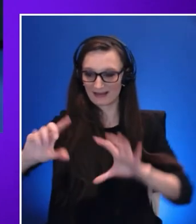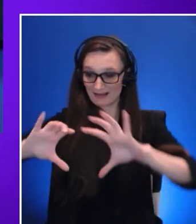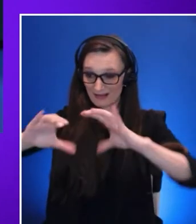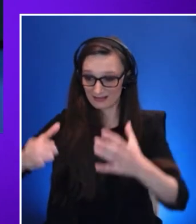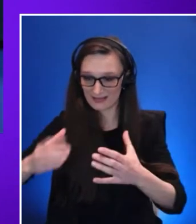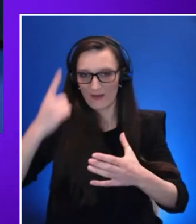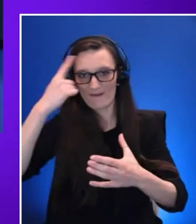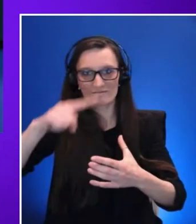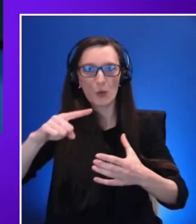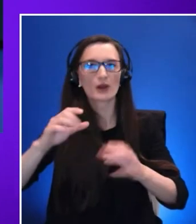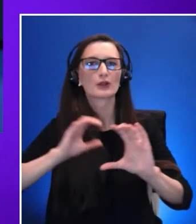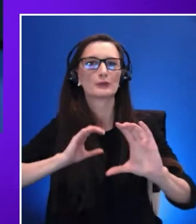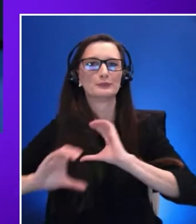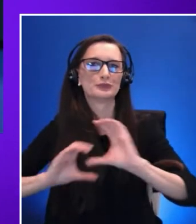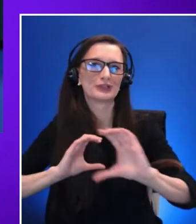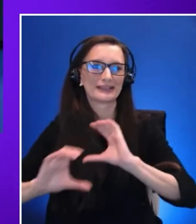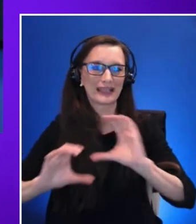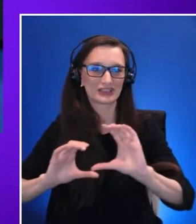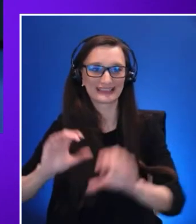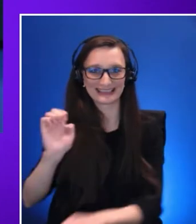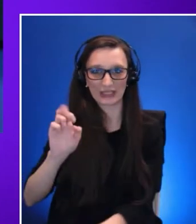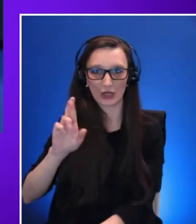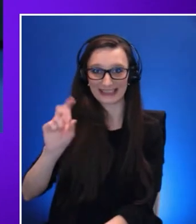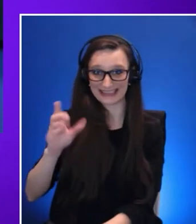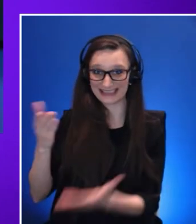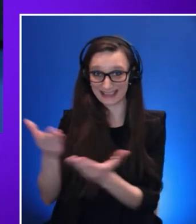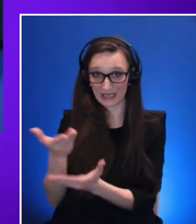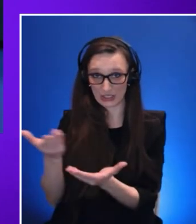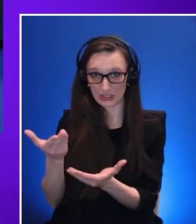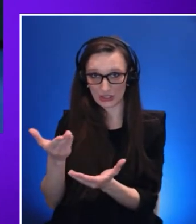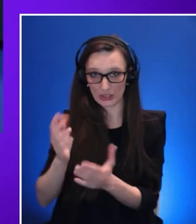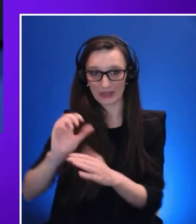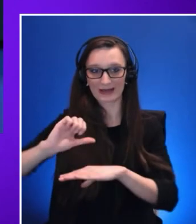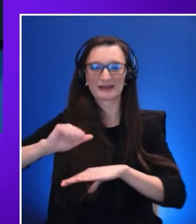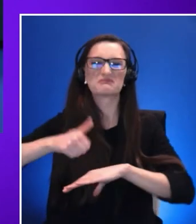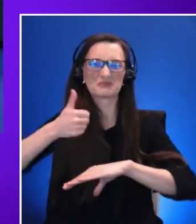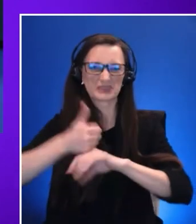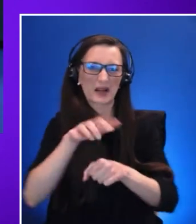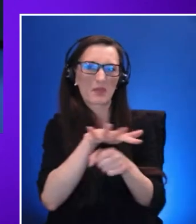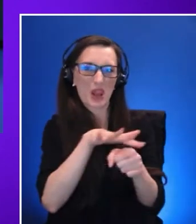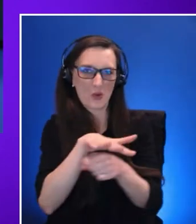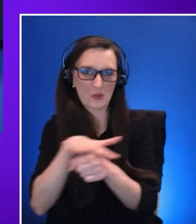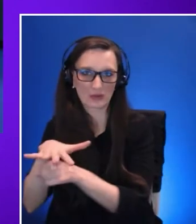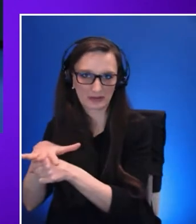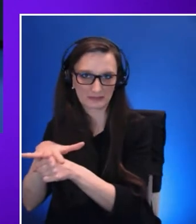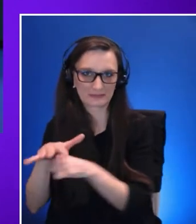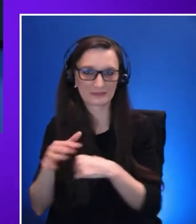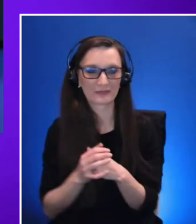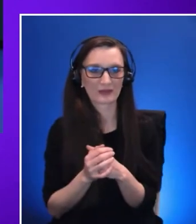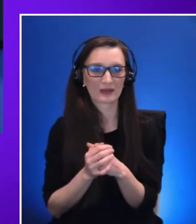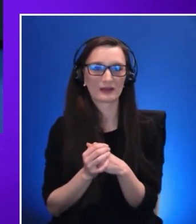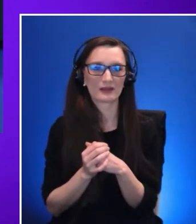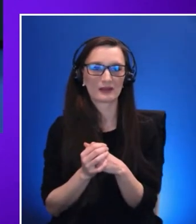Ergs attack center are organized locally, so we and we do have presence all over the globe in